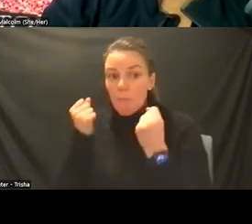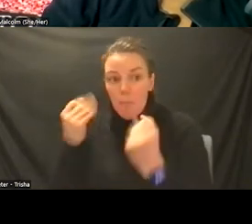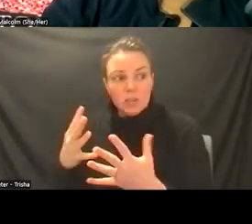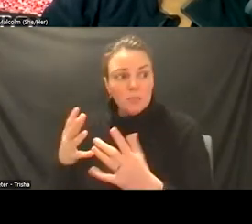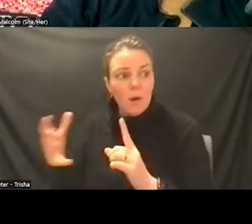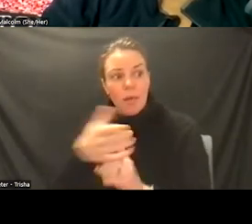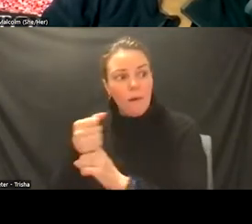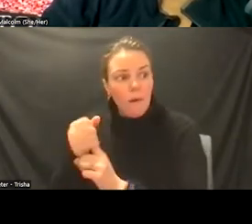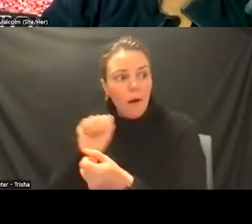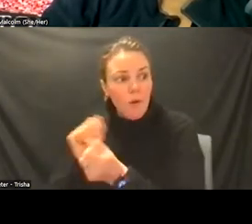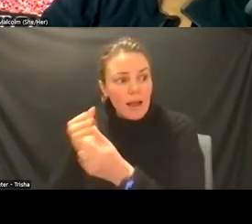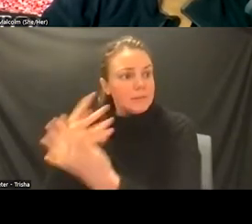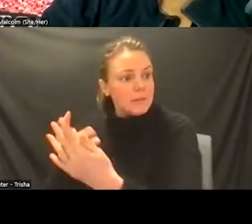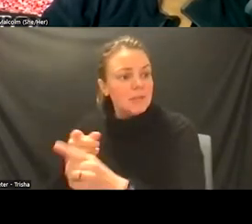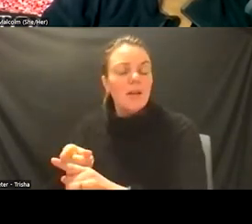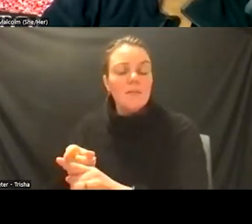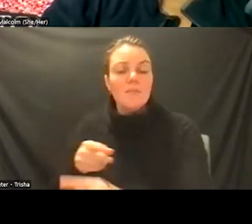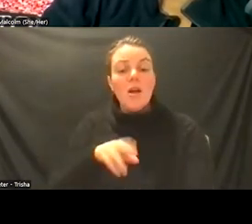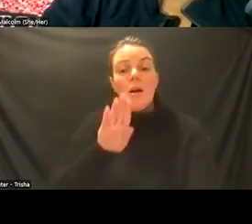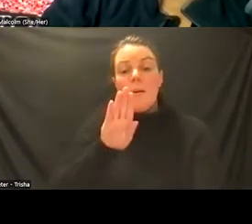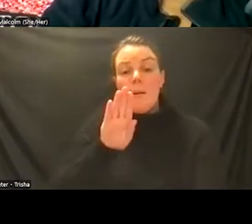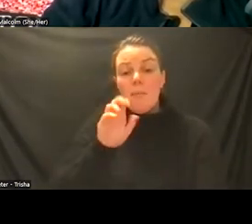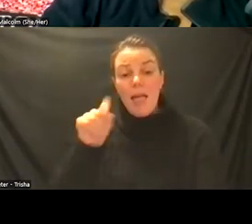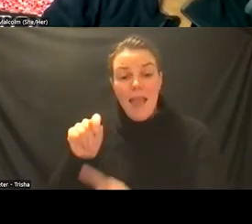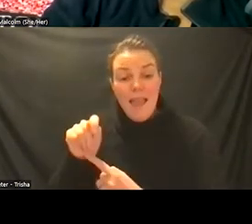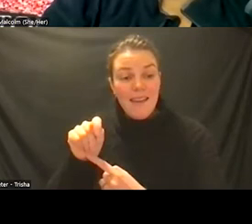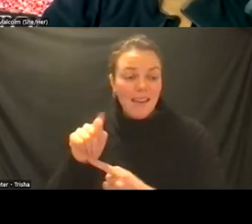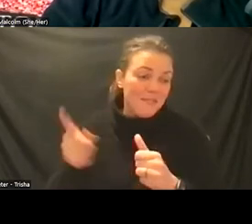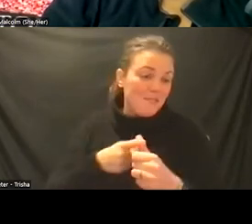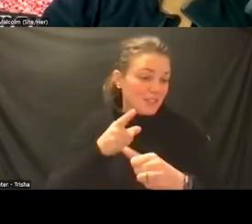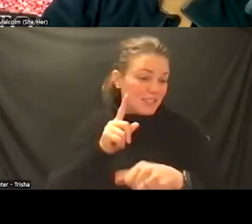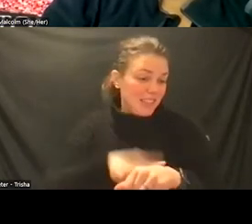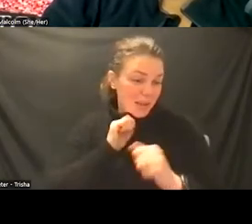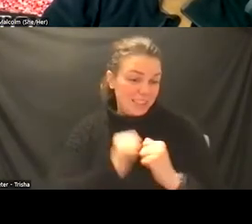goulet discovered in his first days in setting up mips you know he would come to me and say i